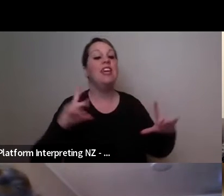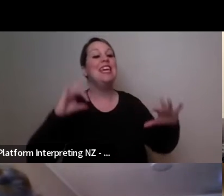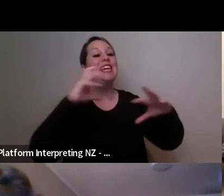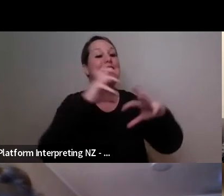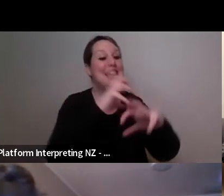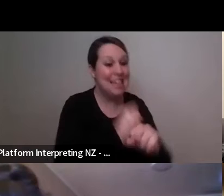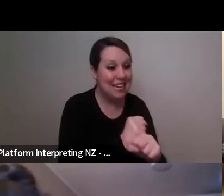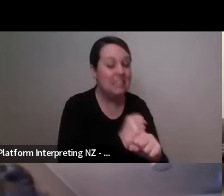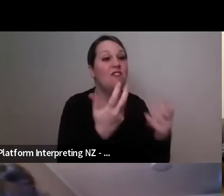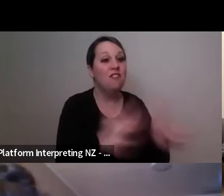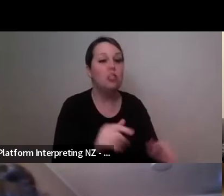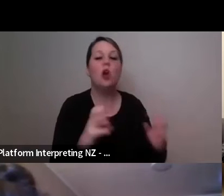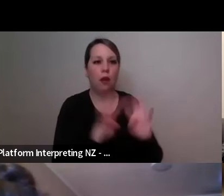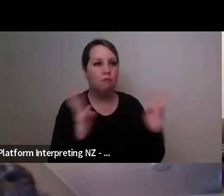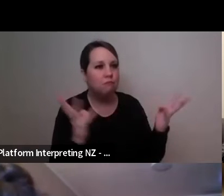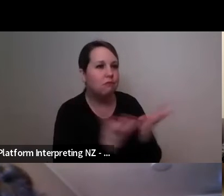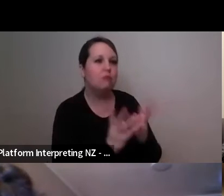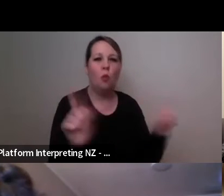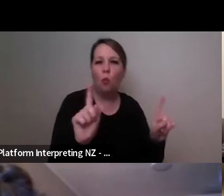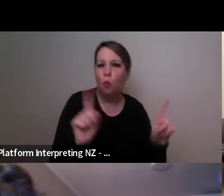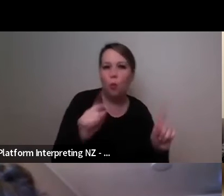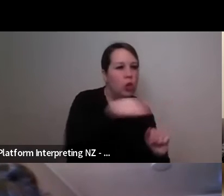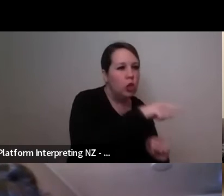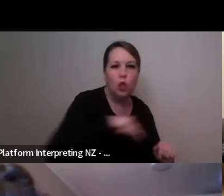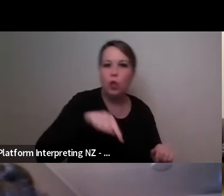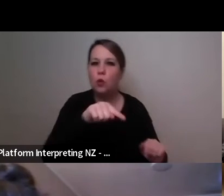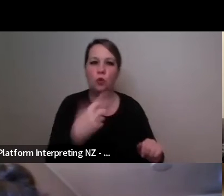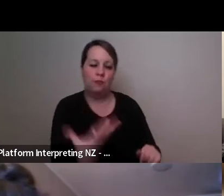we're going to take about what are any questions that we have and that's really helped to evolve